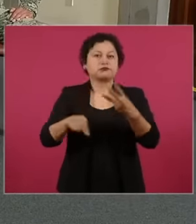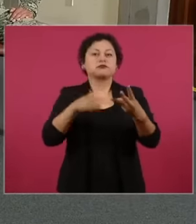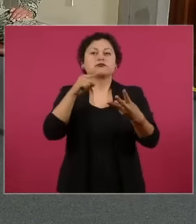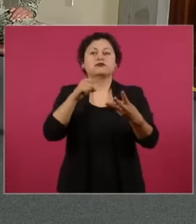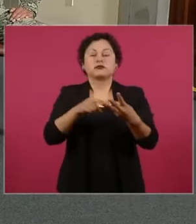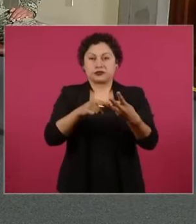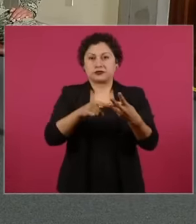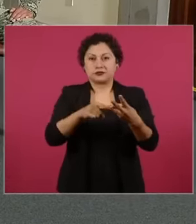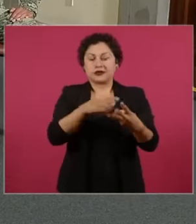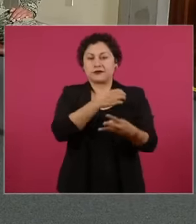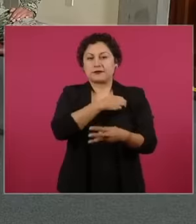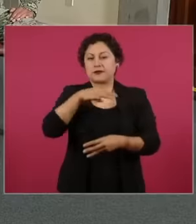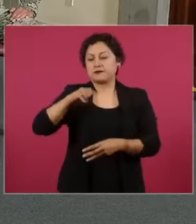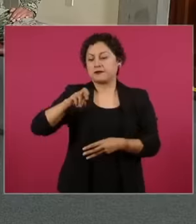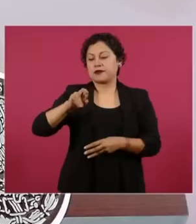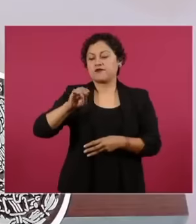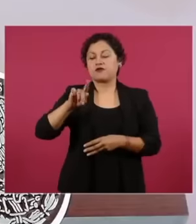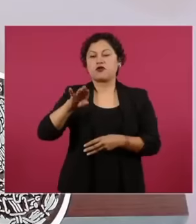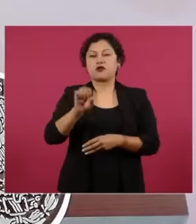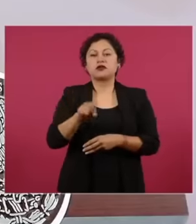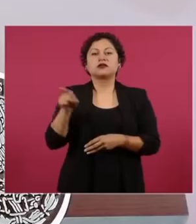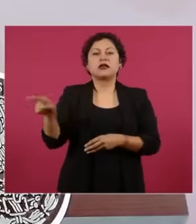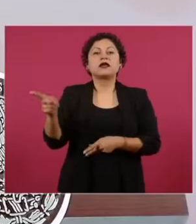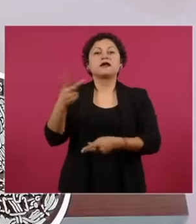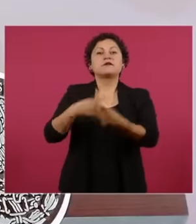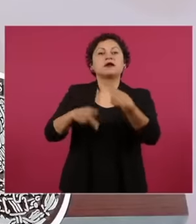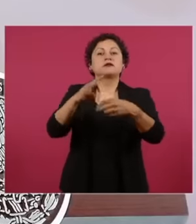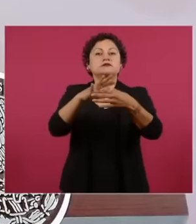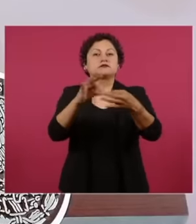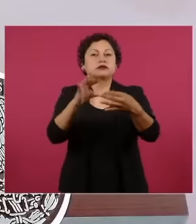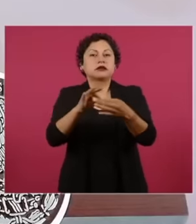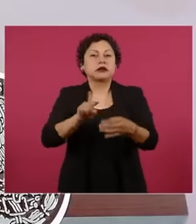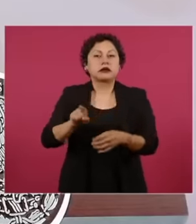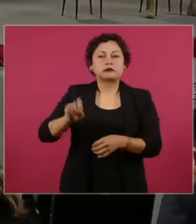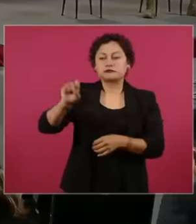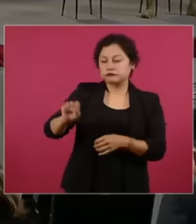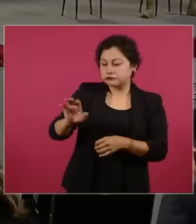sargassum all the implementation that is taking place there in the Caribbean go ahead please